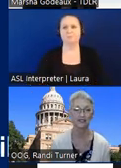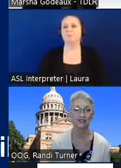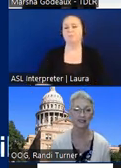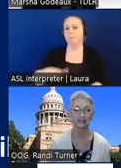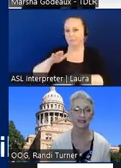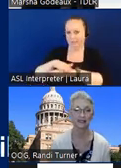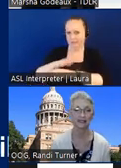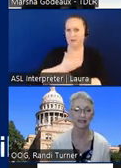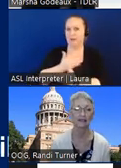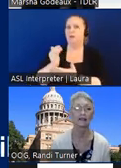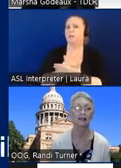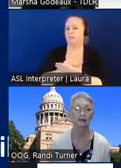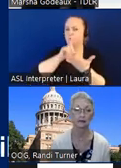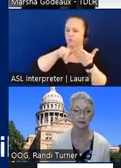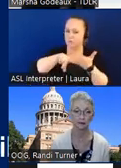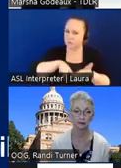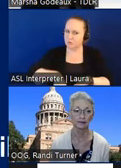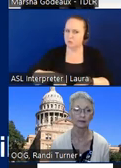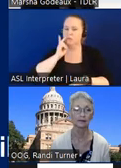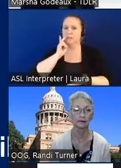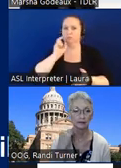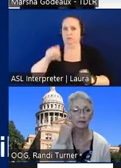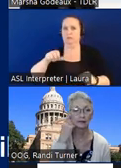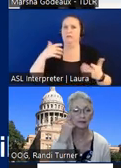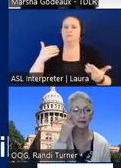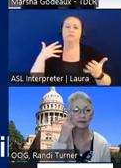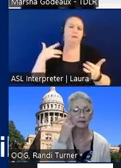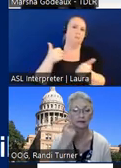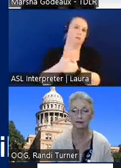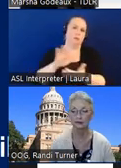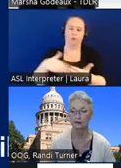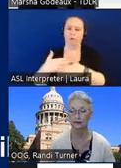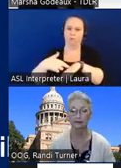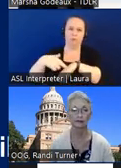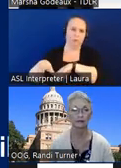to research to see if we can update all of our reference standards anyone who